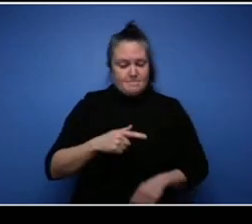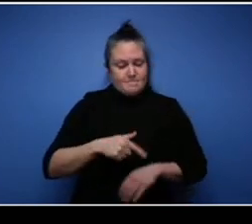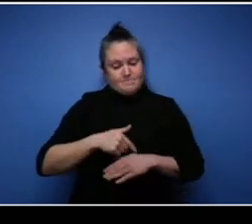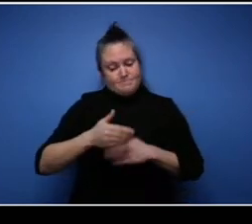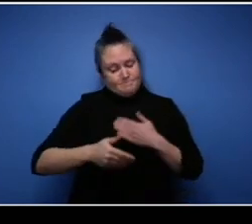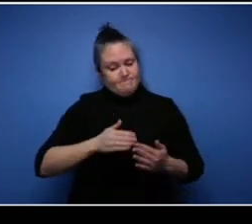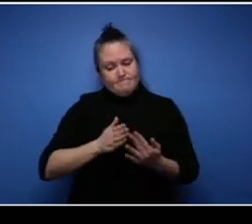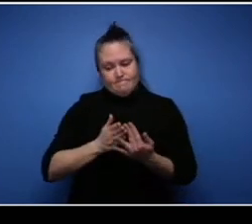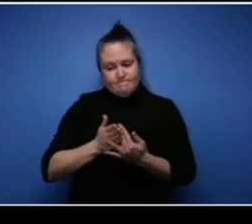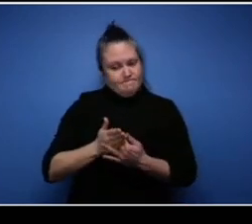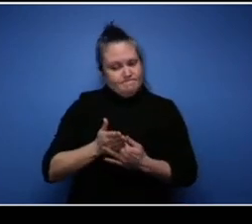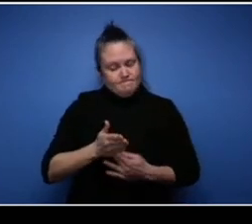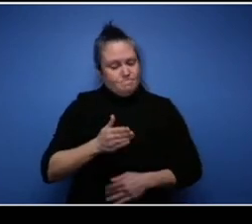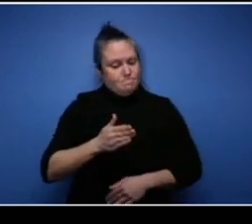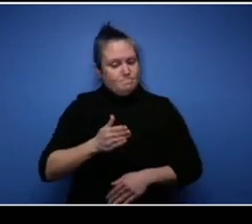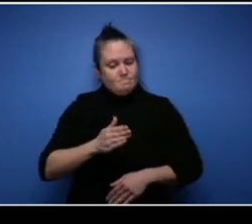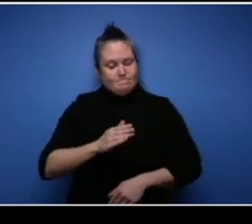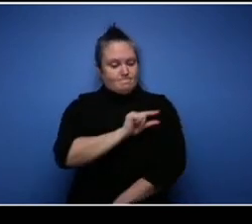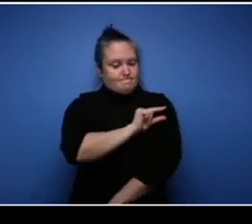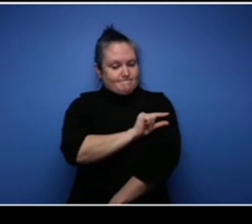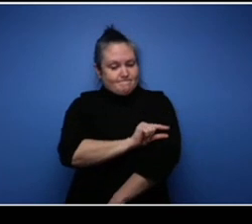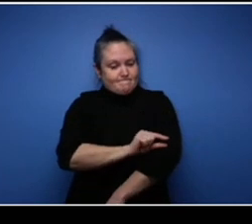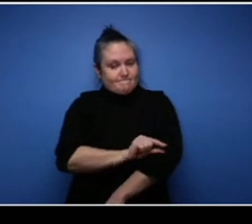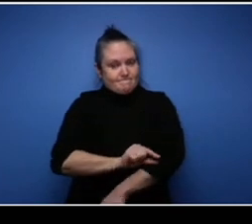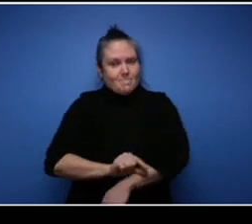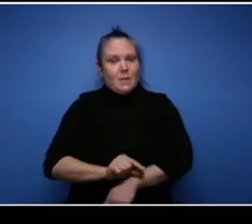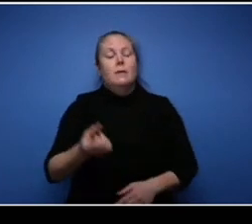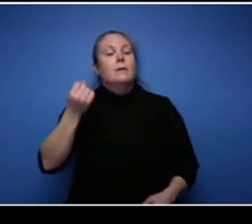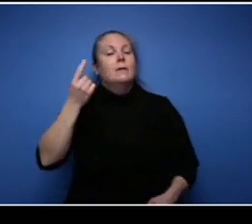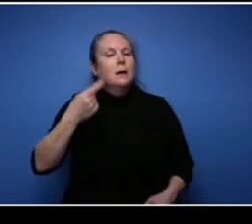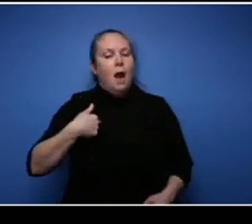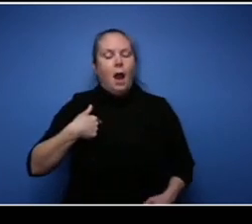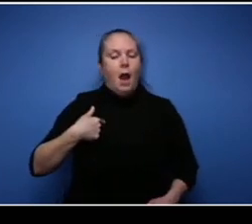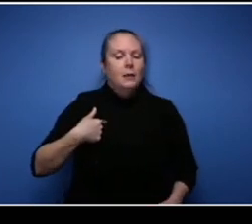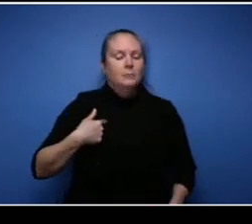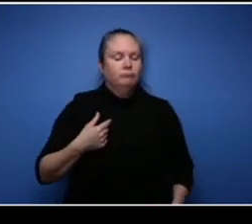knows me, a lot of things don't bother me easy and I just keep pushing, I just keep